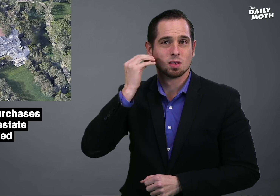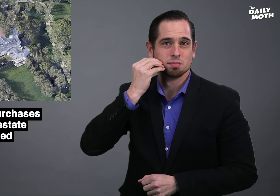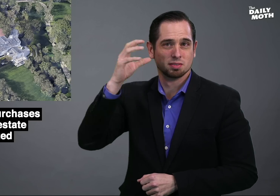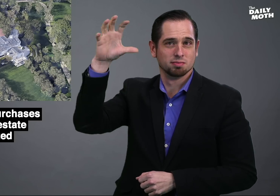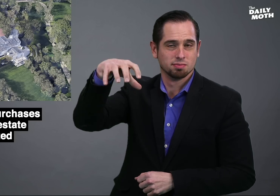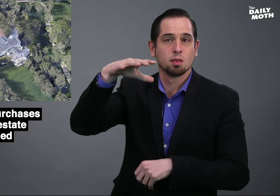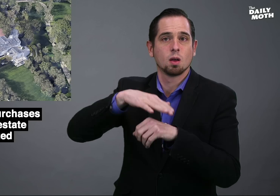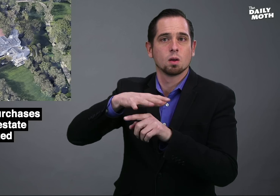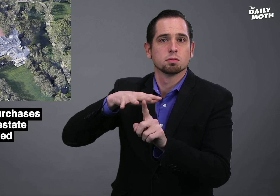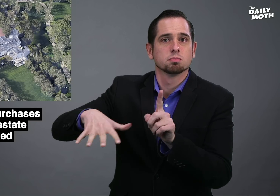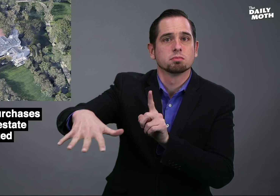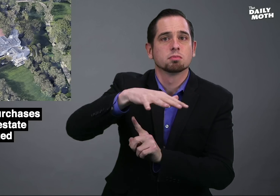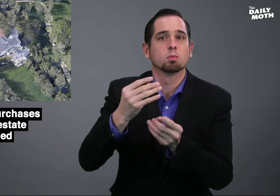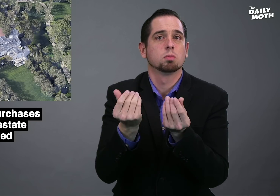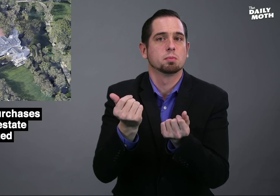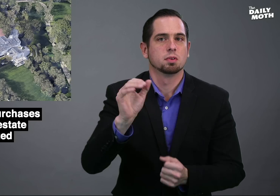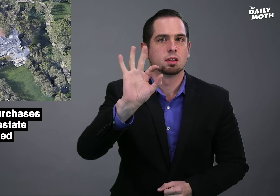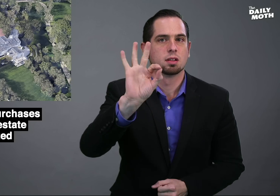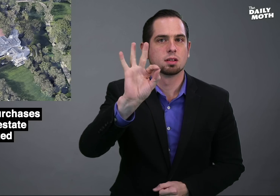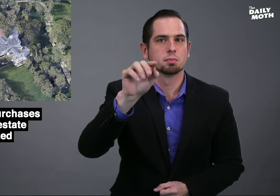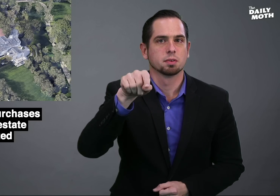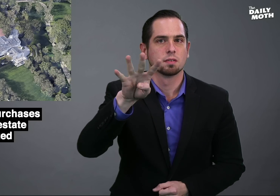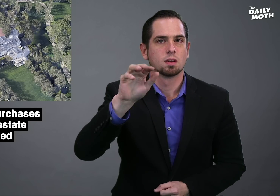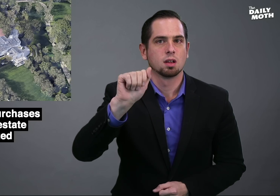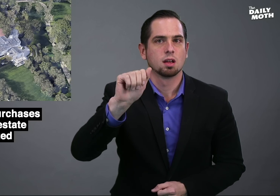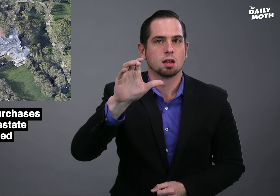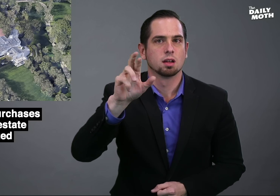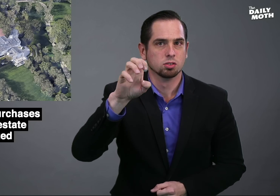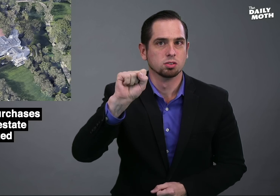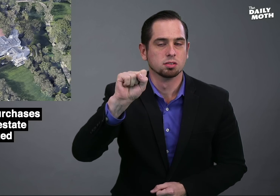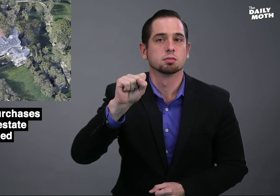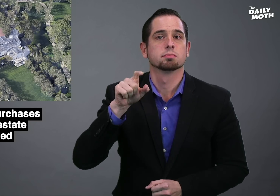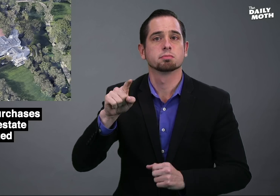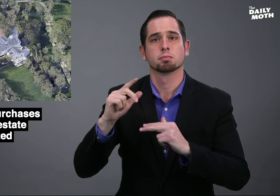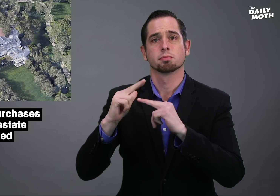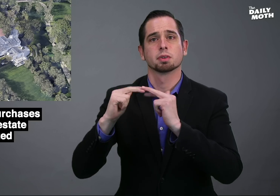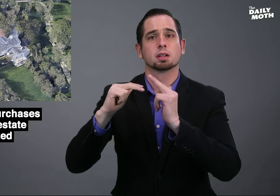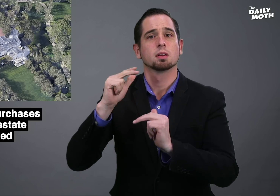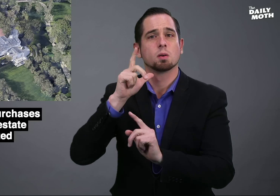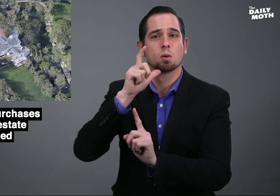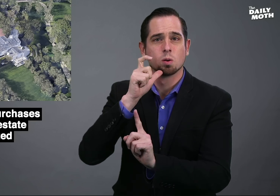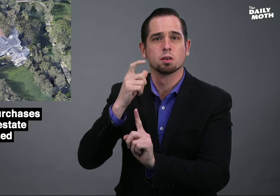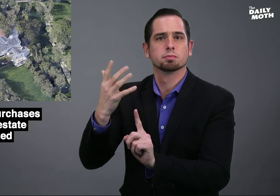The mansion is on a 9.4 acre property and was built by